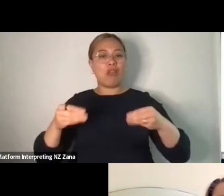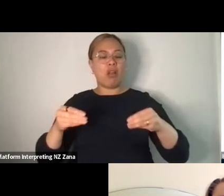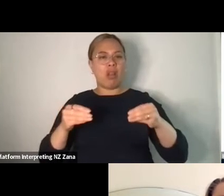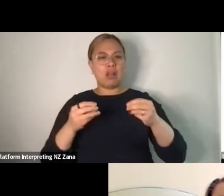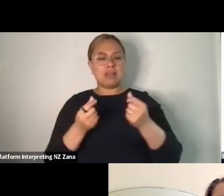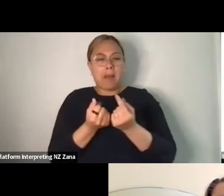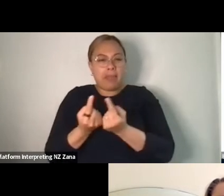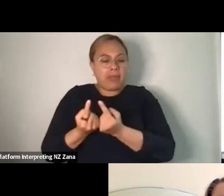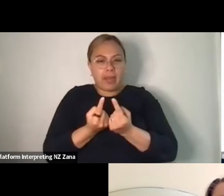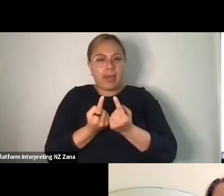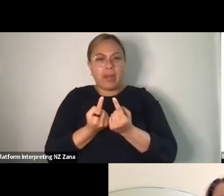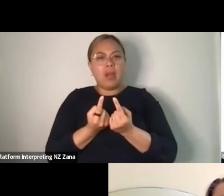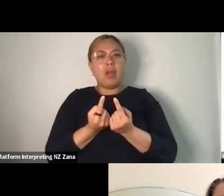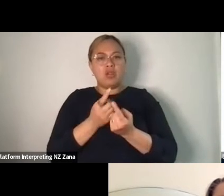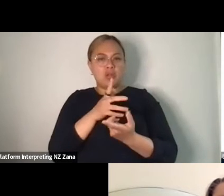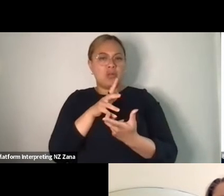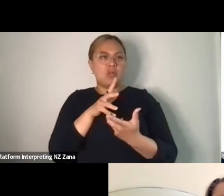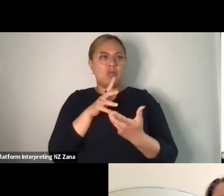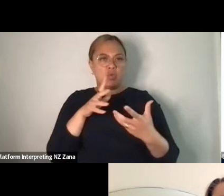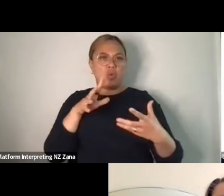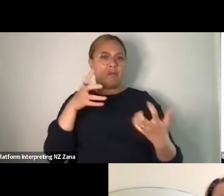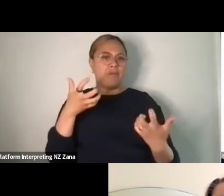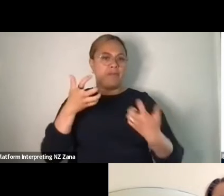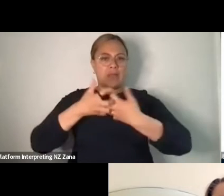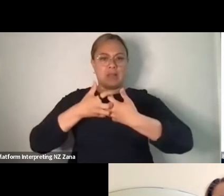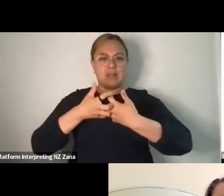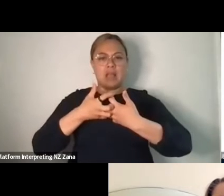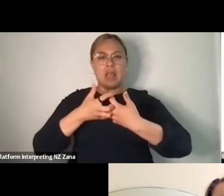the process and can get a bit tricky because then, yeah, you have to also